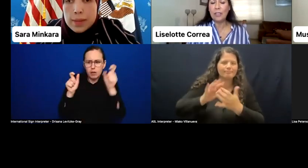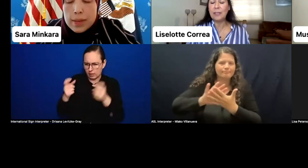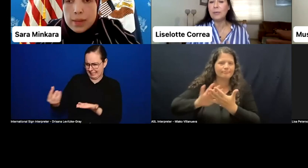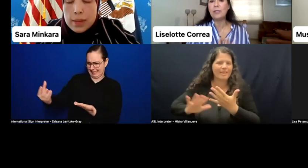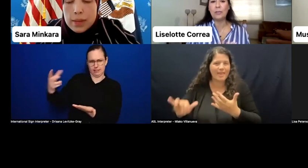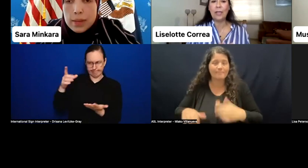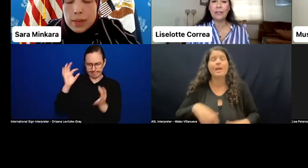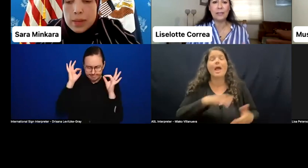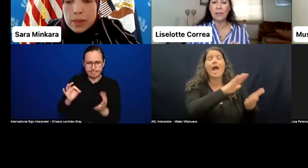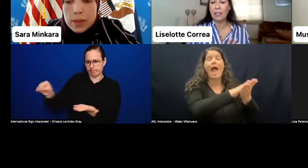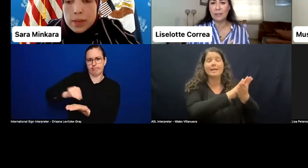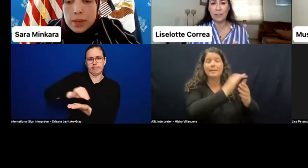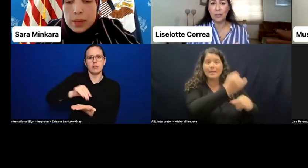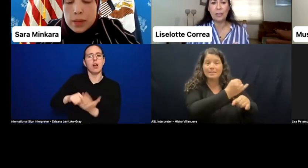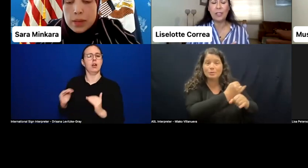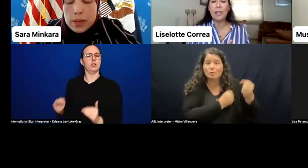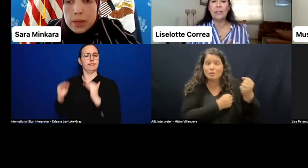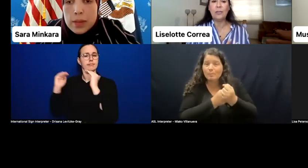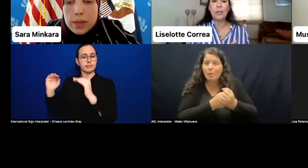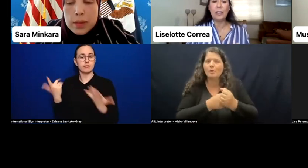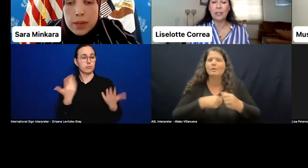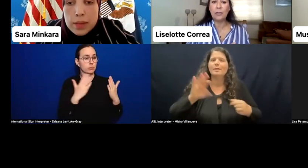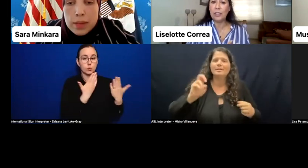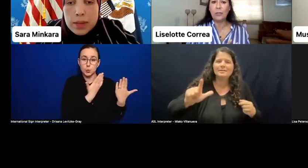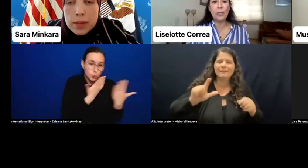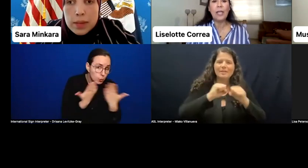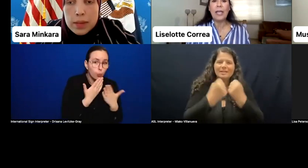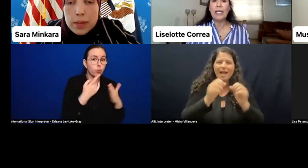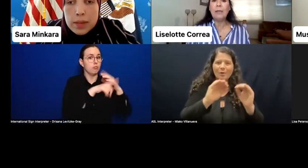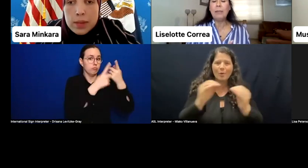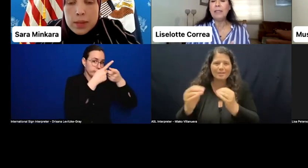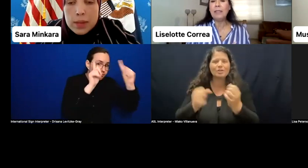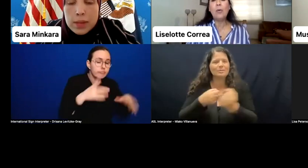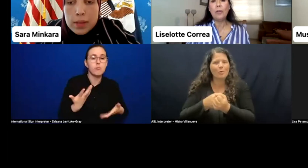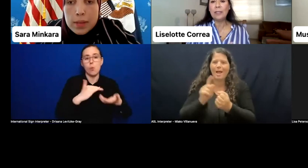and civil society organizations has to be continuing. And implementing quotas--